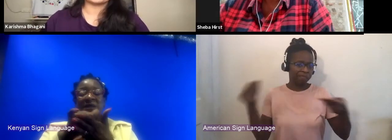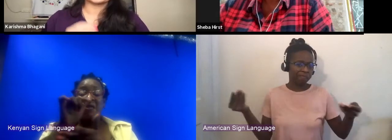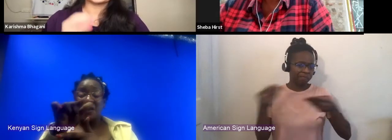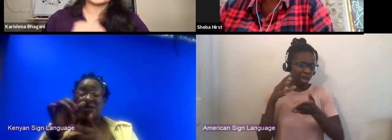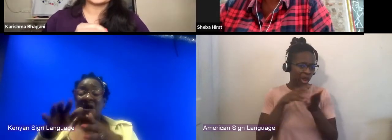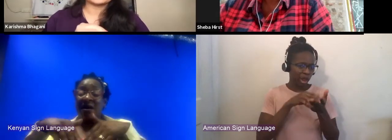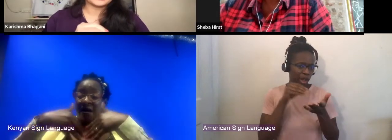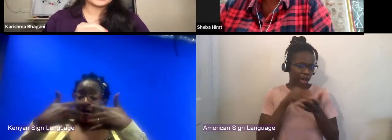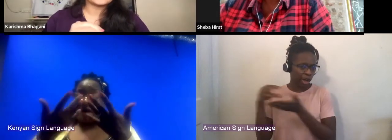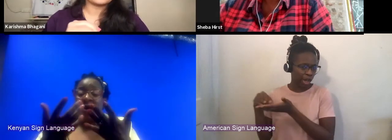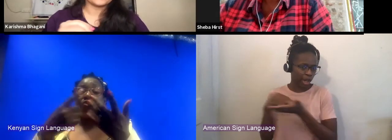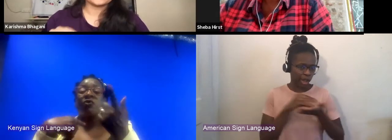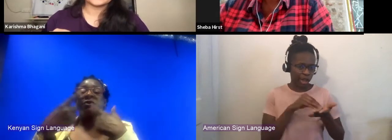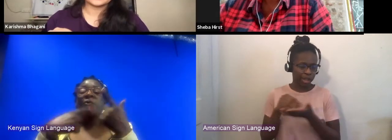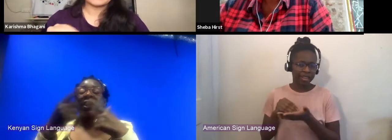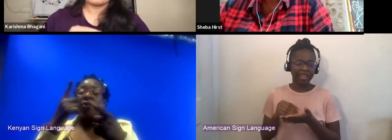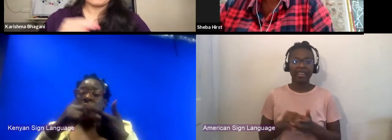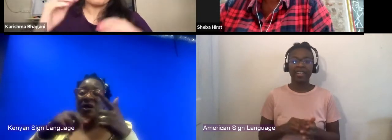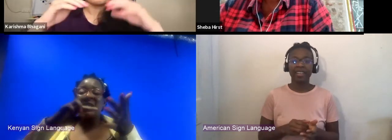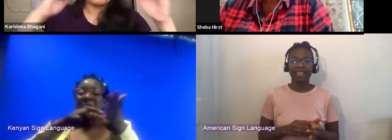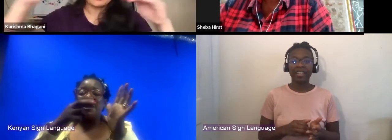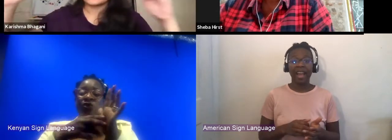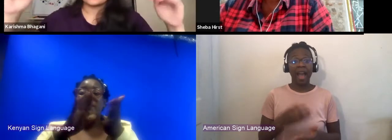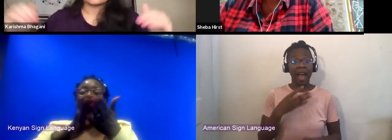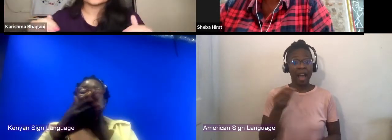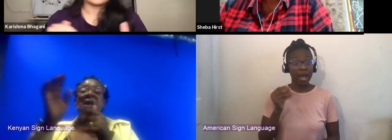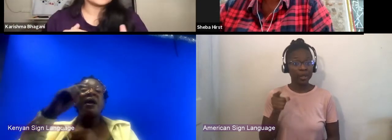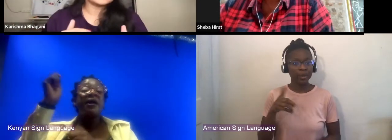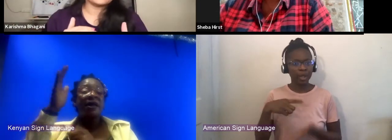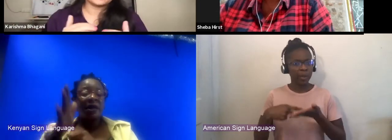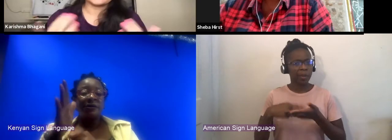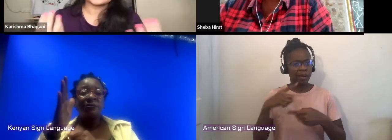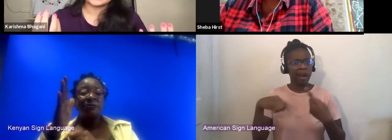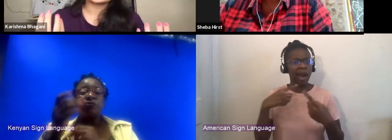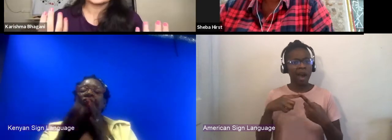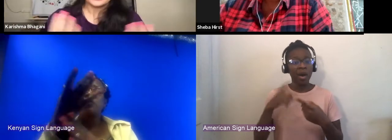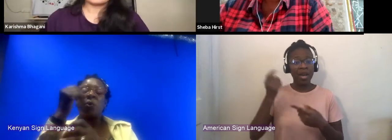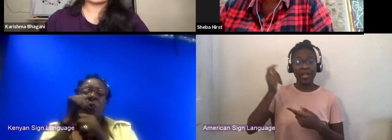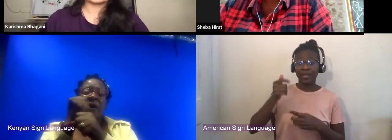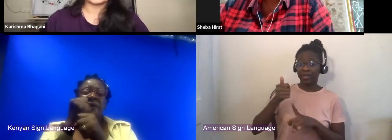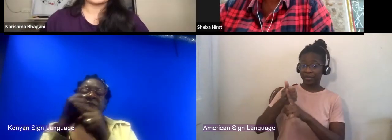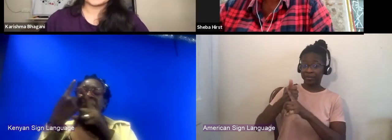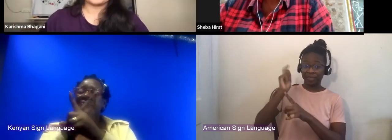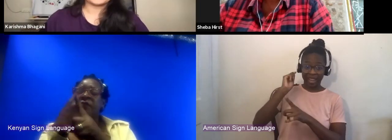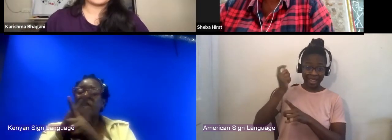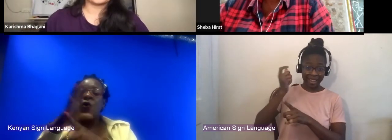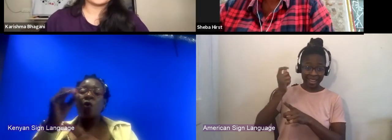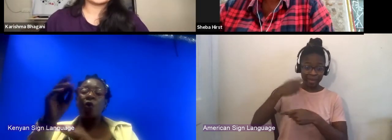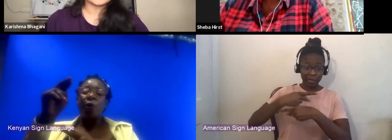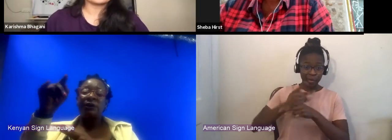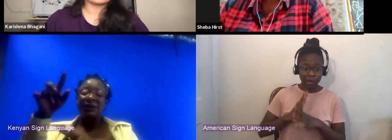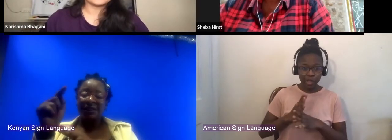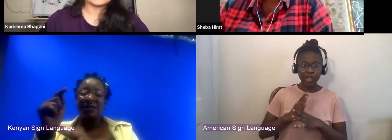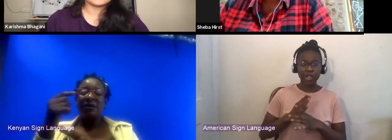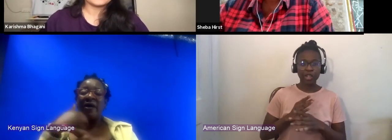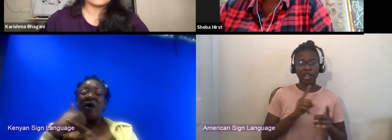of what it means to be a Kenyan producer working across various different contexts. I think the same is applicable to our tech crew here